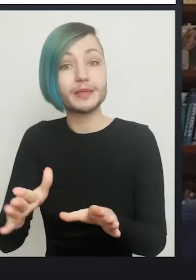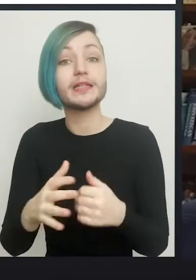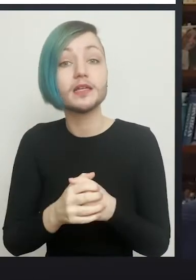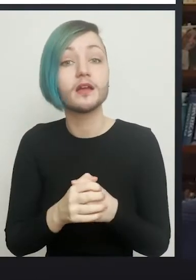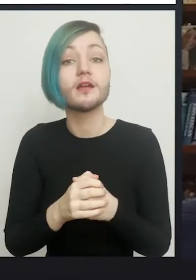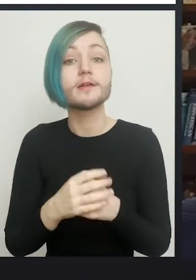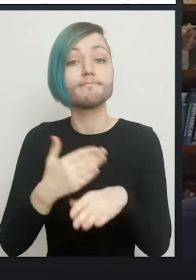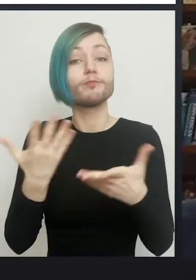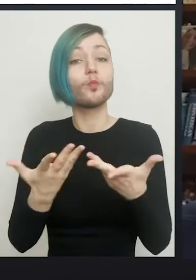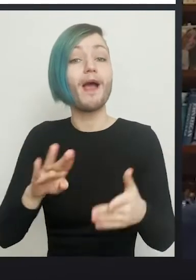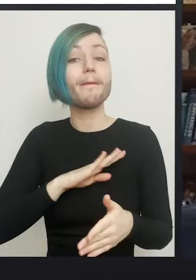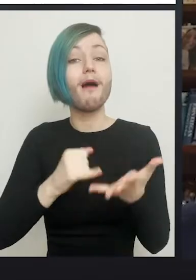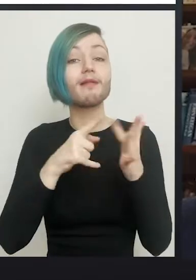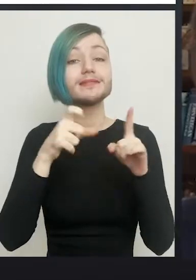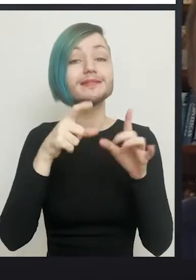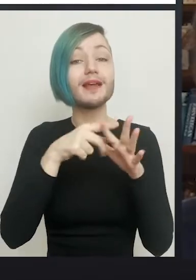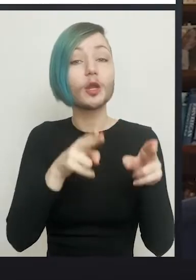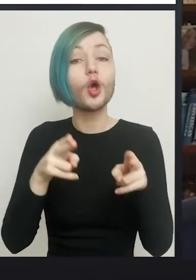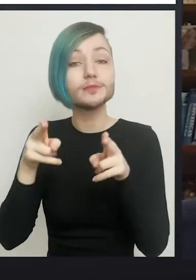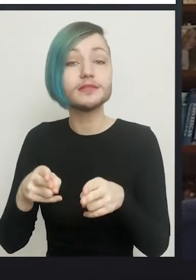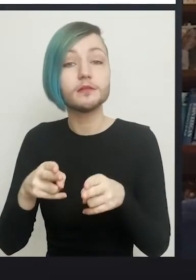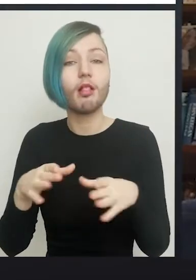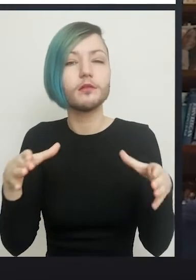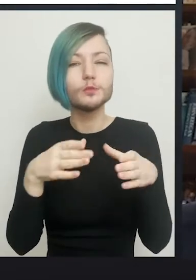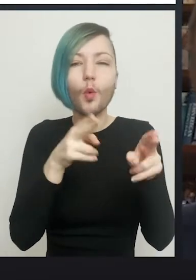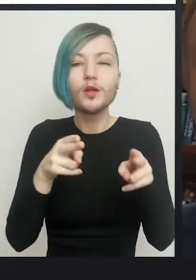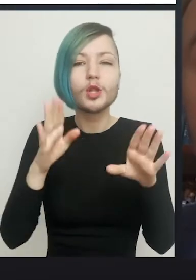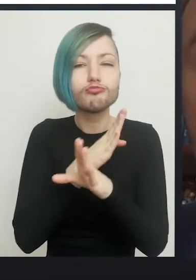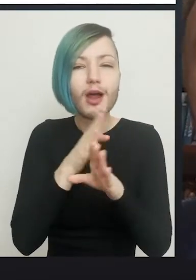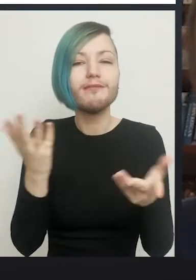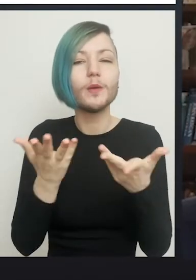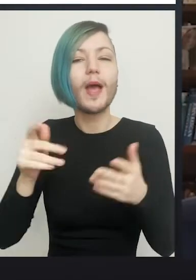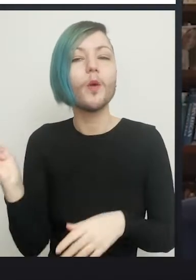I work at Parkside Hospital, which is a small private hospital in Wimbledon where I